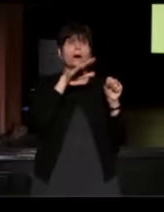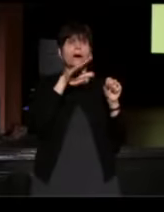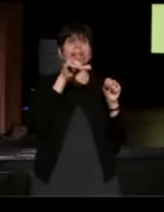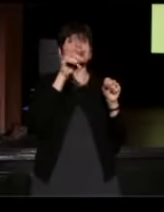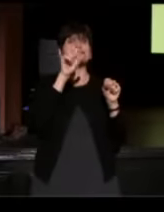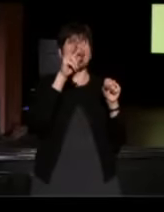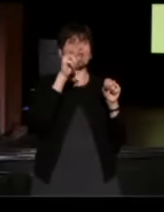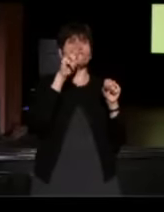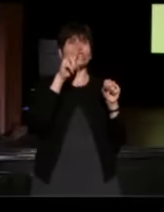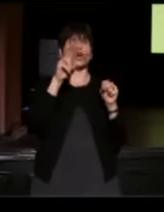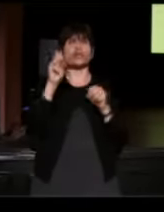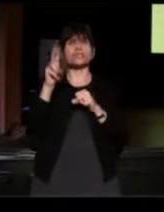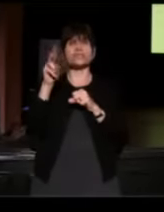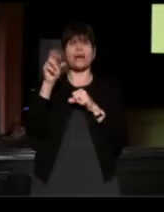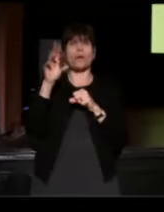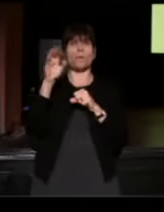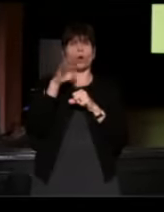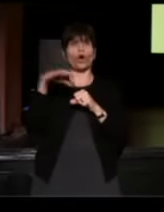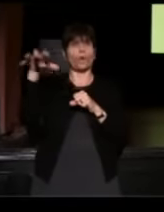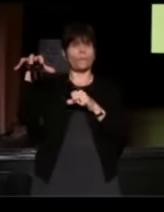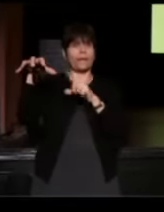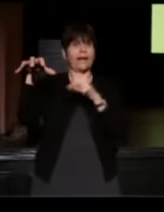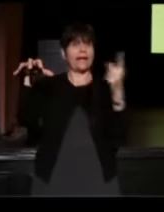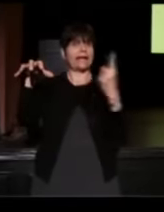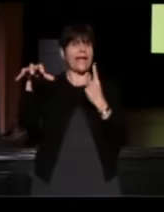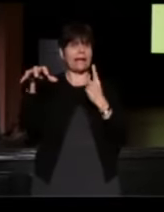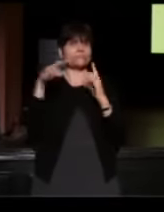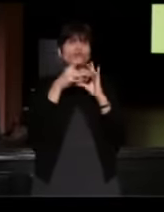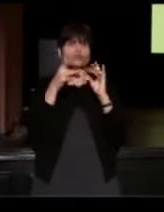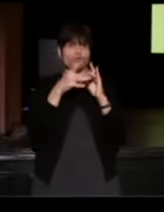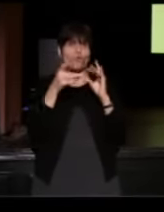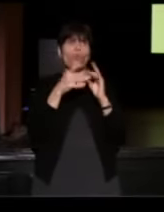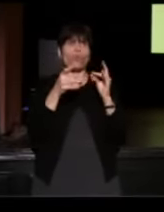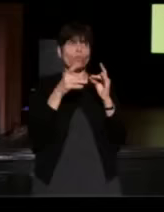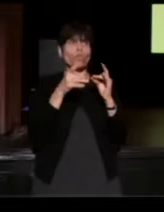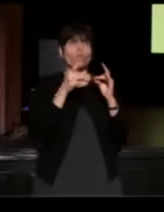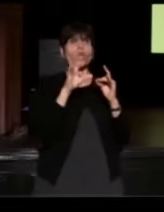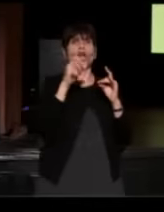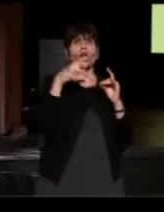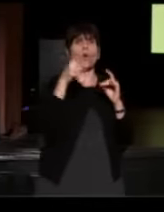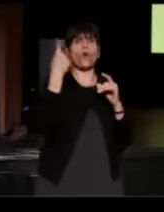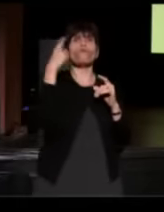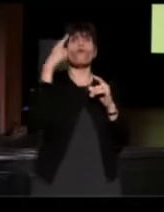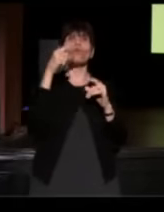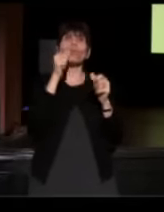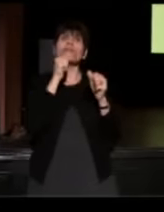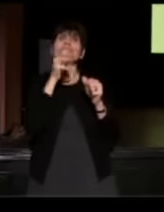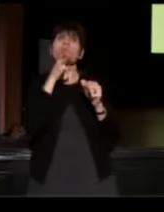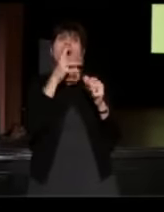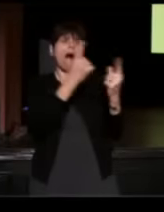and came to StoryCorps with his mom to talk about his growing up